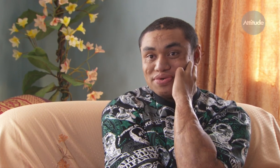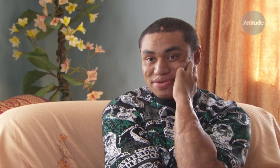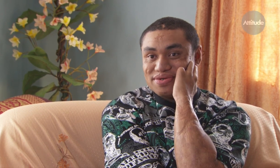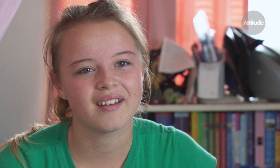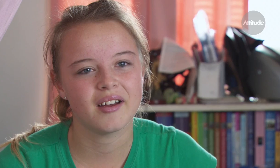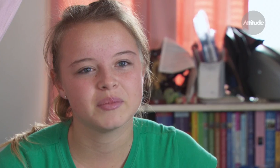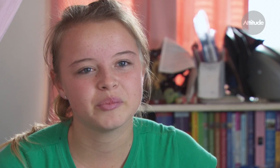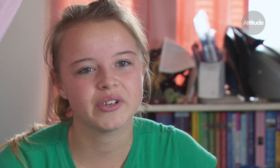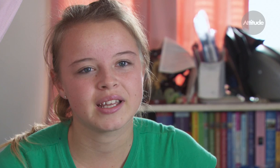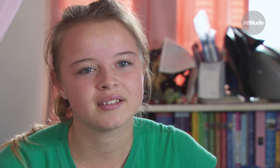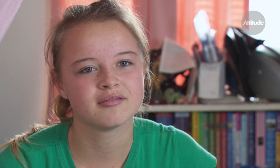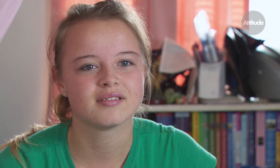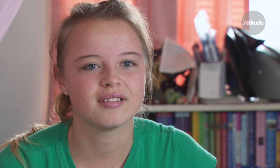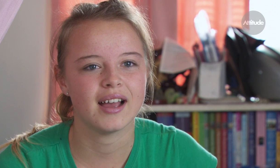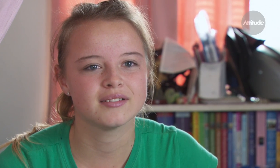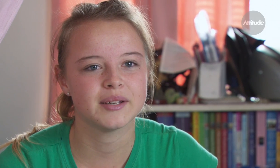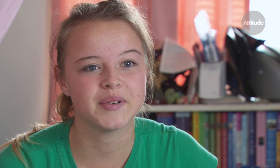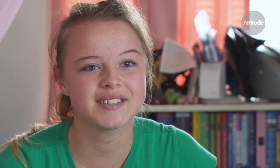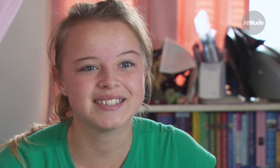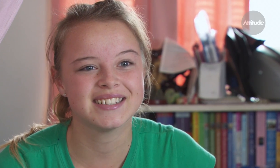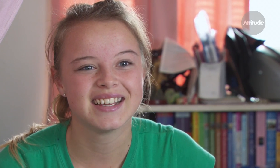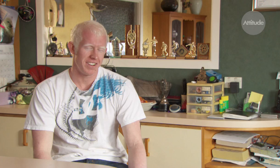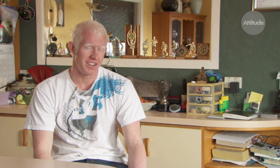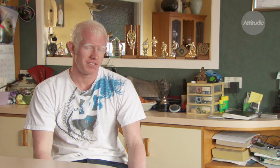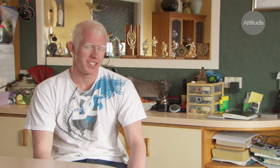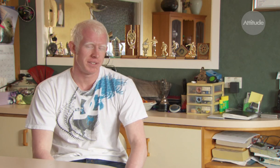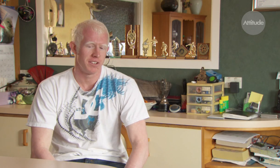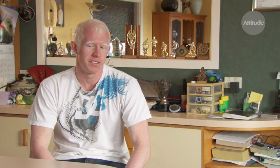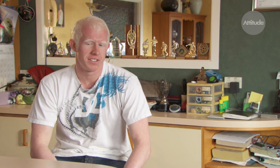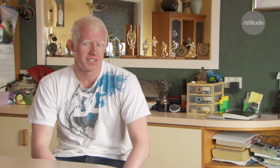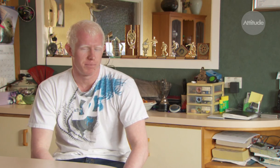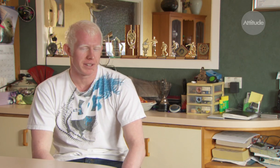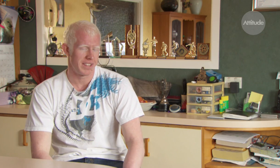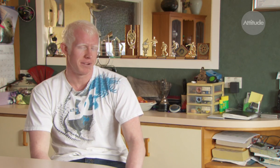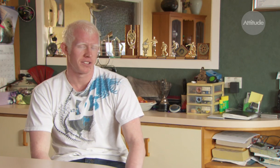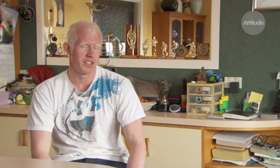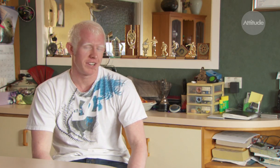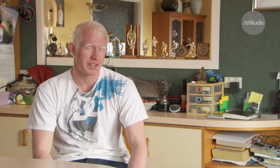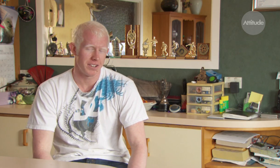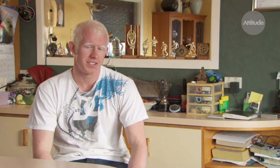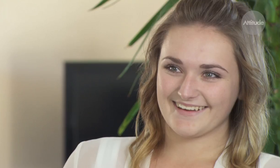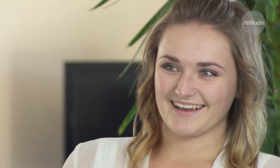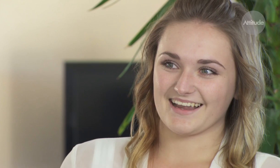I’m a pretty out there person. I don’t really see myself as being that much different to anybody else.